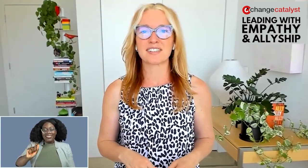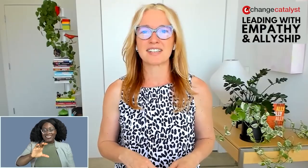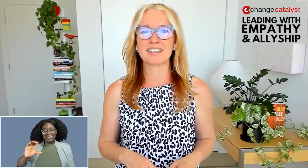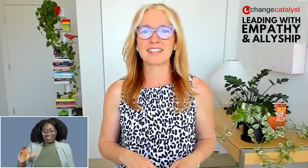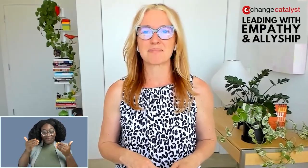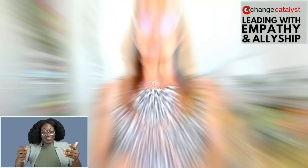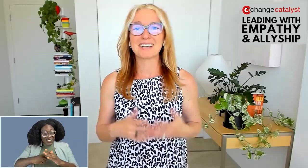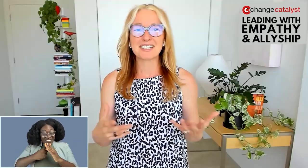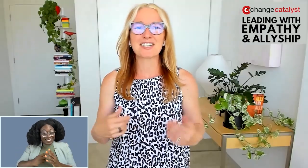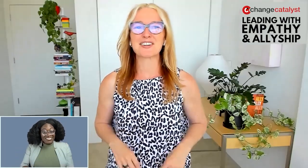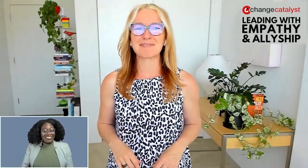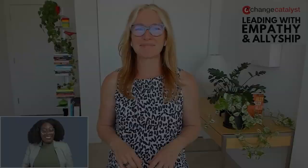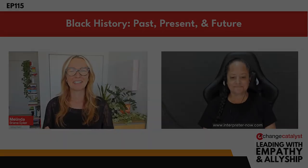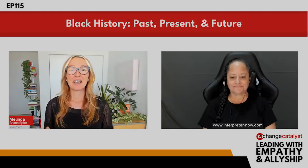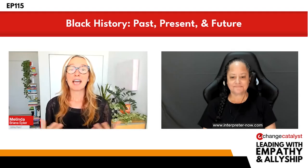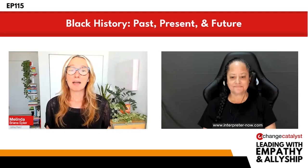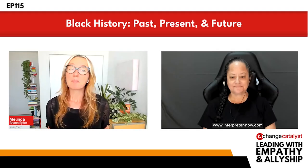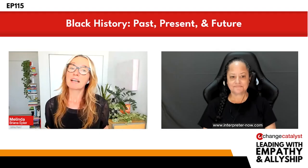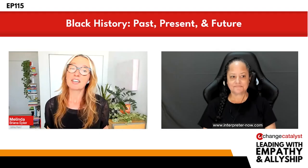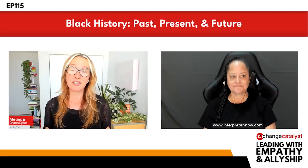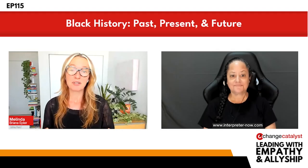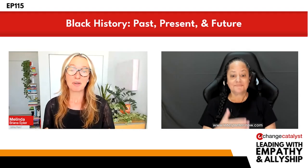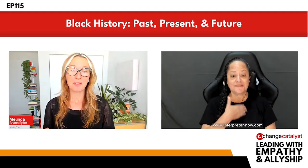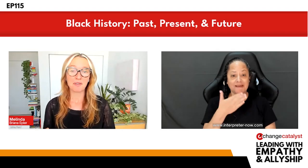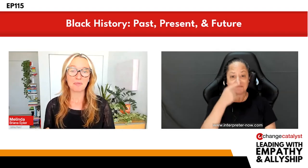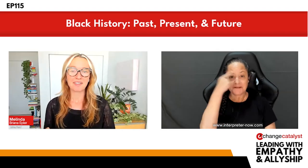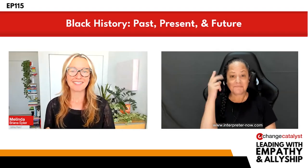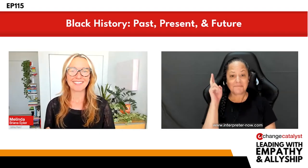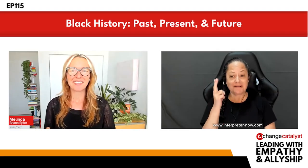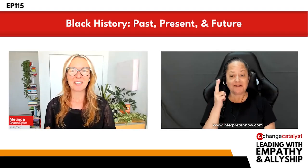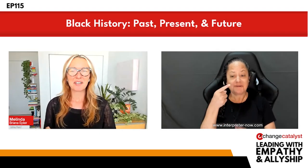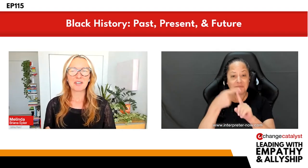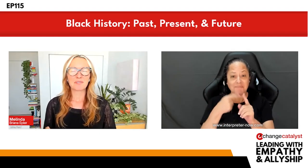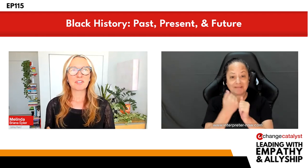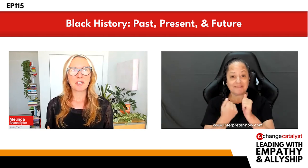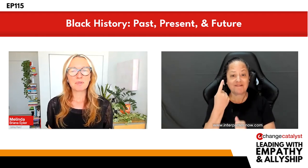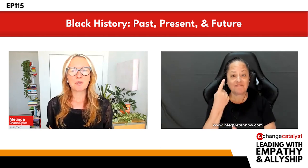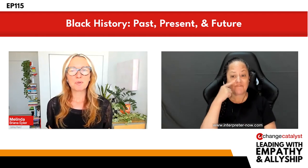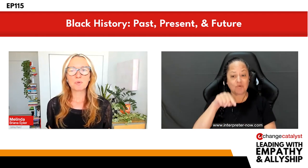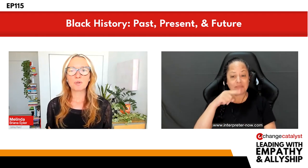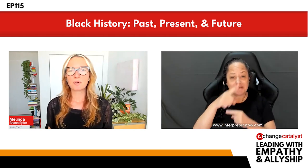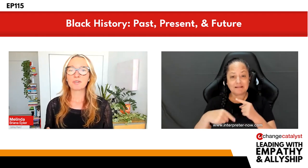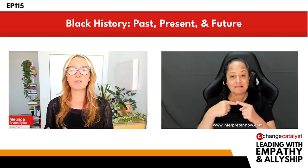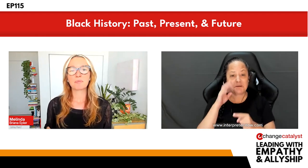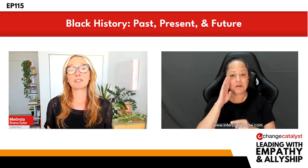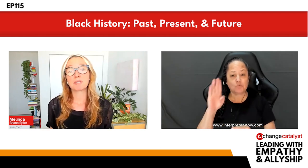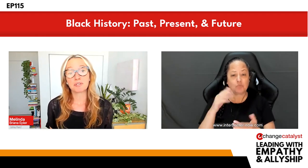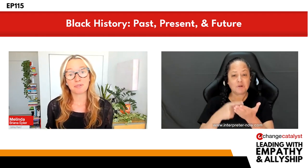Let's get started. Happy Black History Month everyone. For this episode, we're going to do something a little